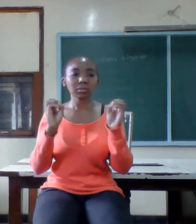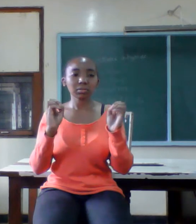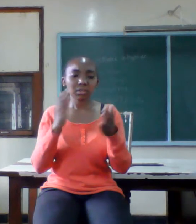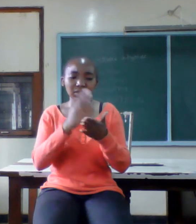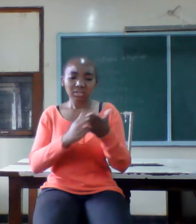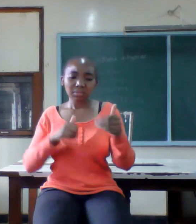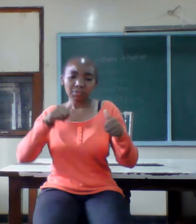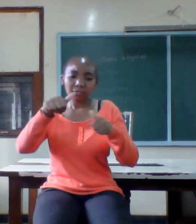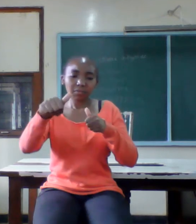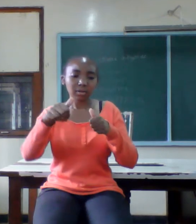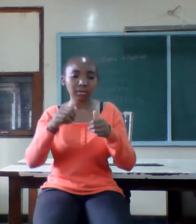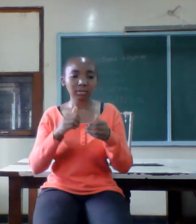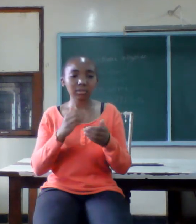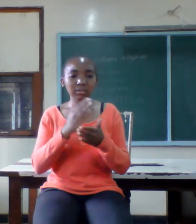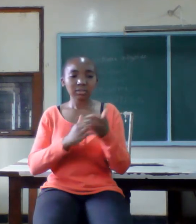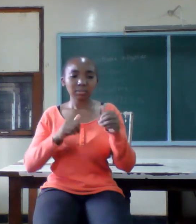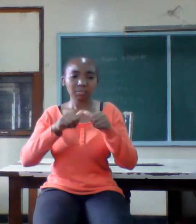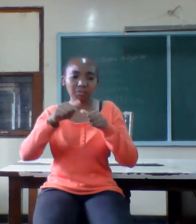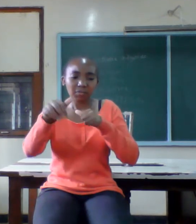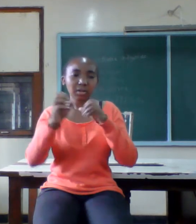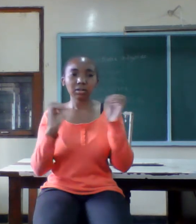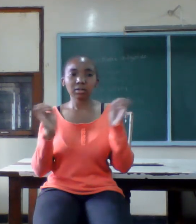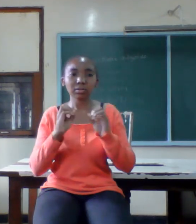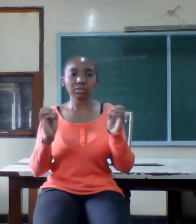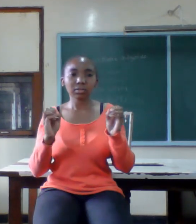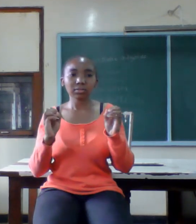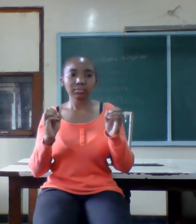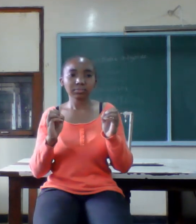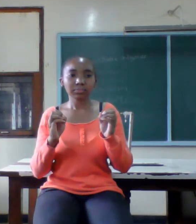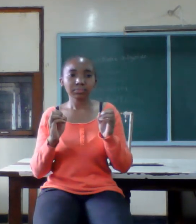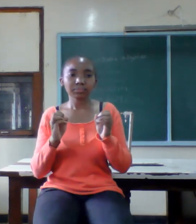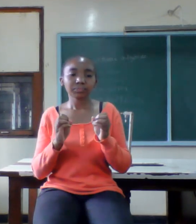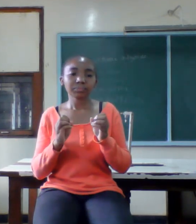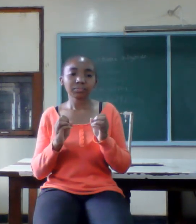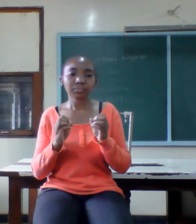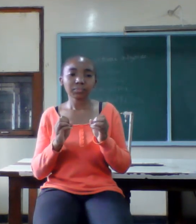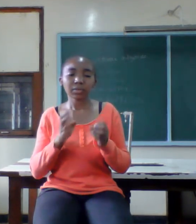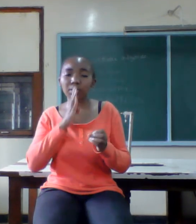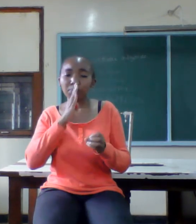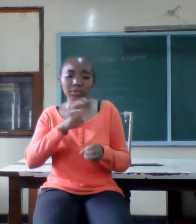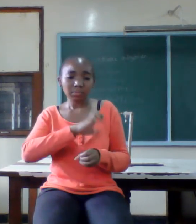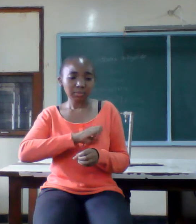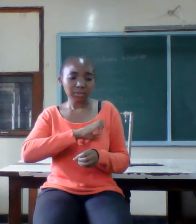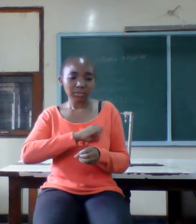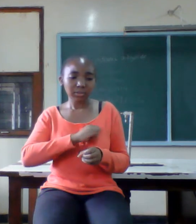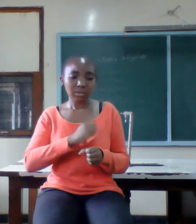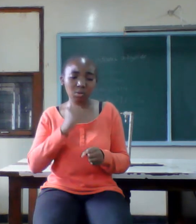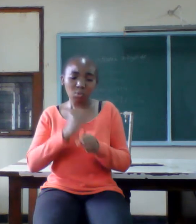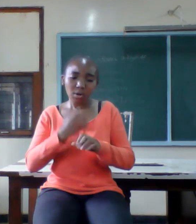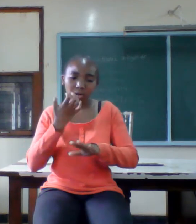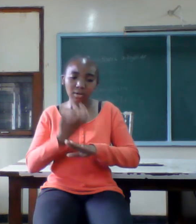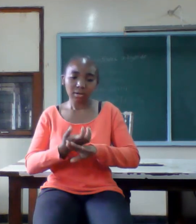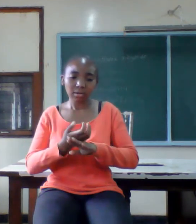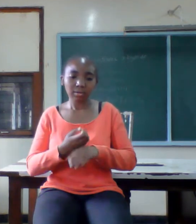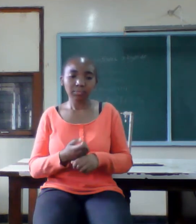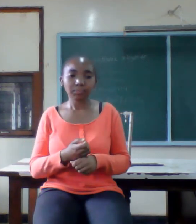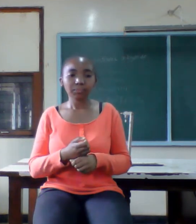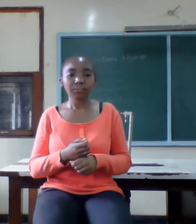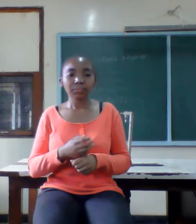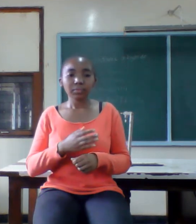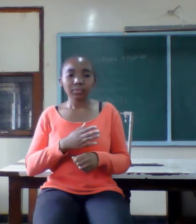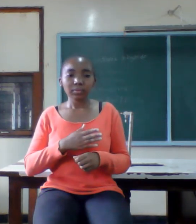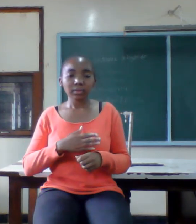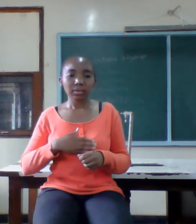to avoid marriage stresses be patient work hard and with time your marriage dreams shall come true